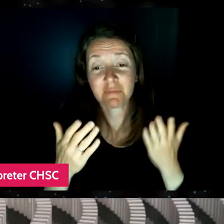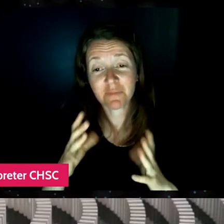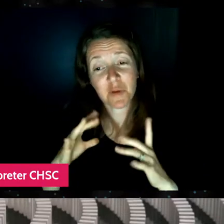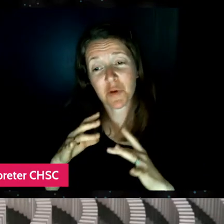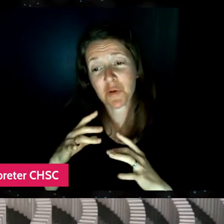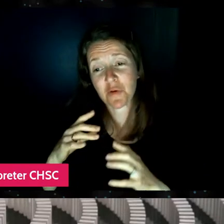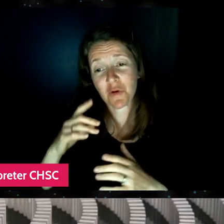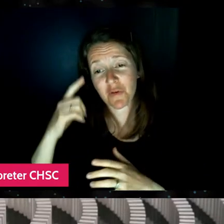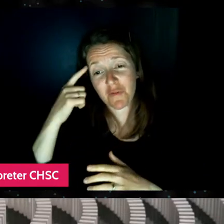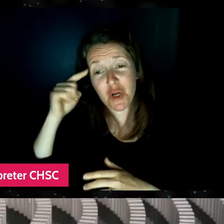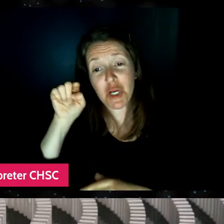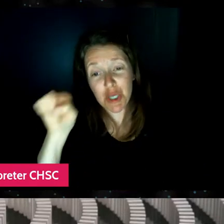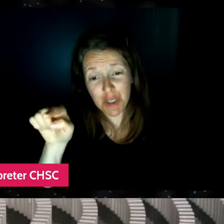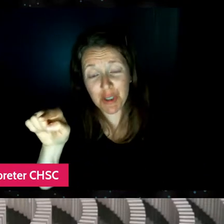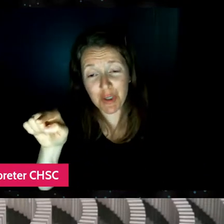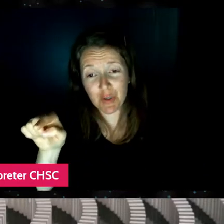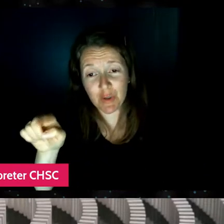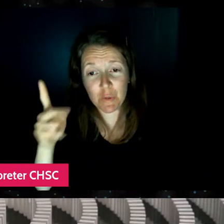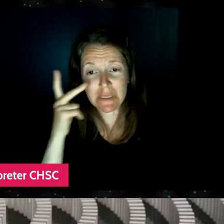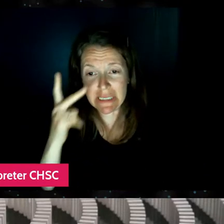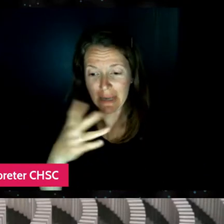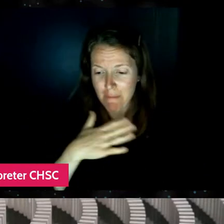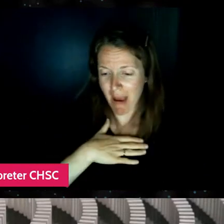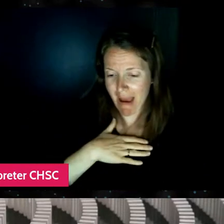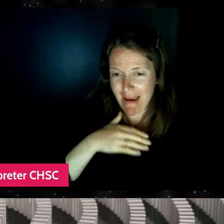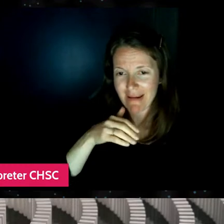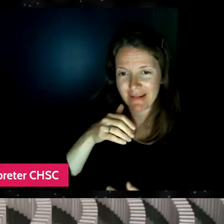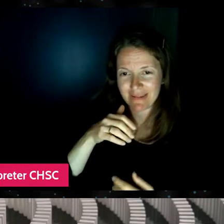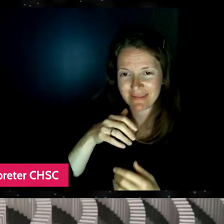to see that kind of approach to movie-making also,